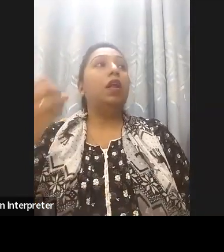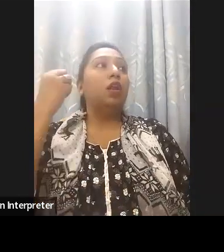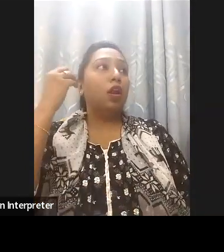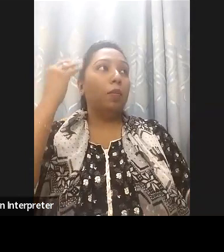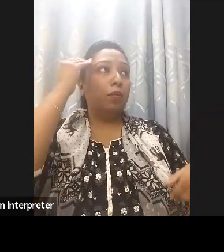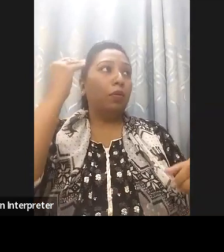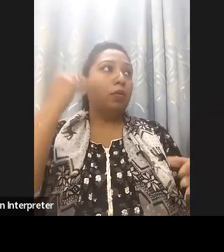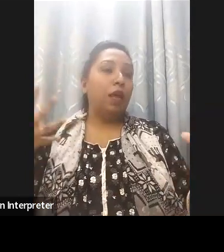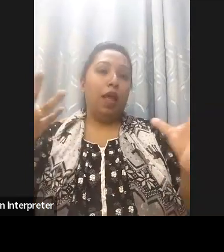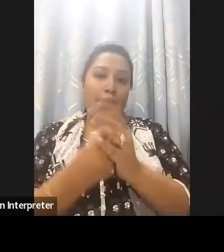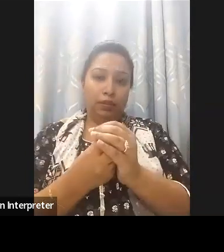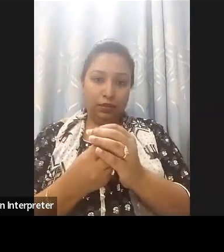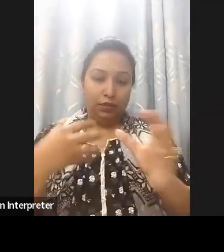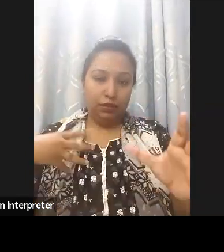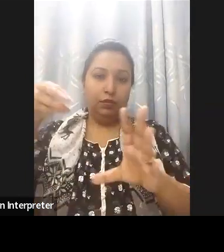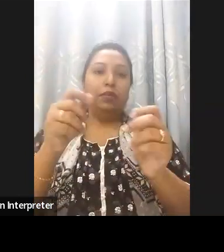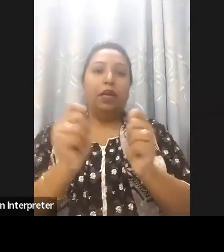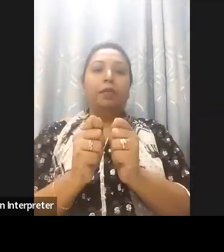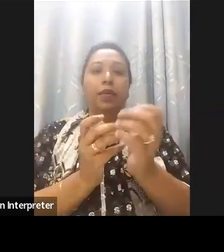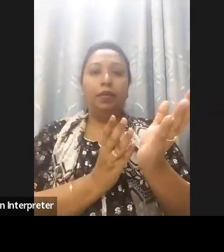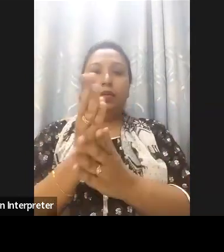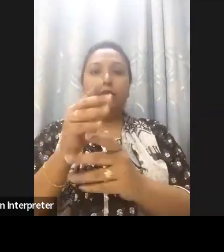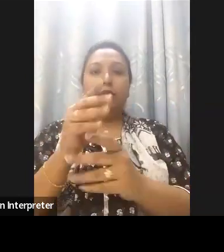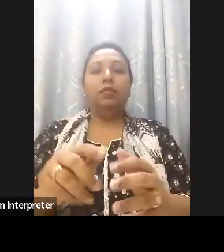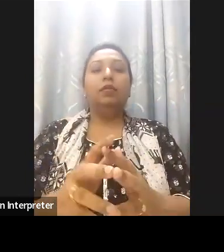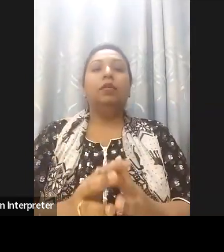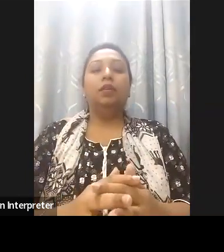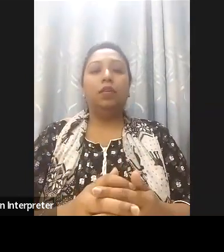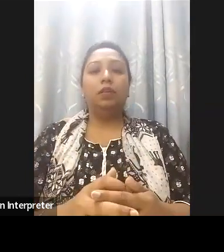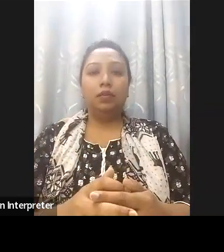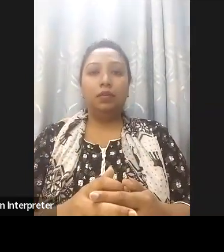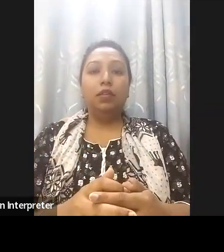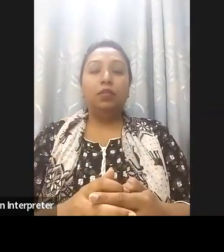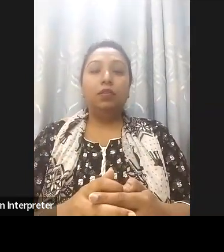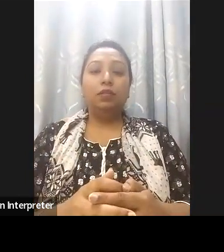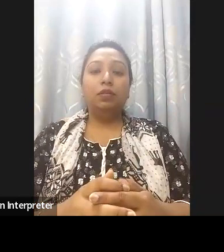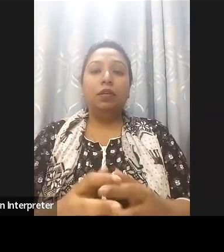we discuss in the task force and inclusion for disabled individuals is also included in that